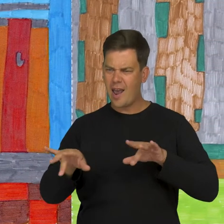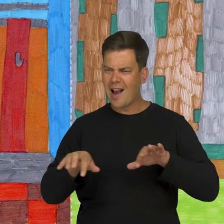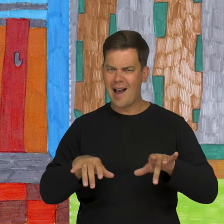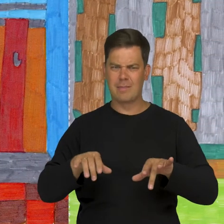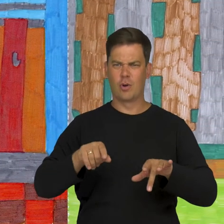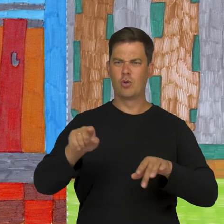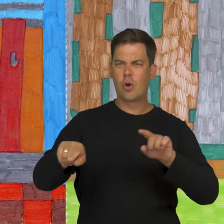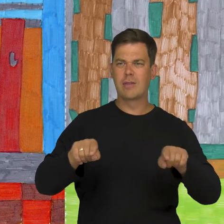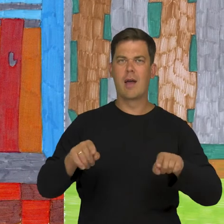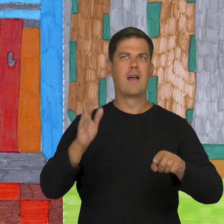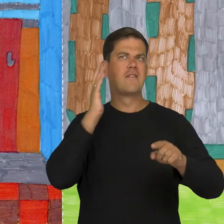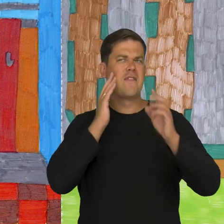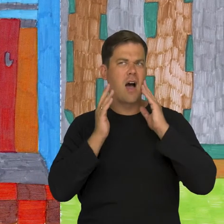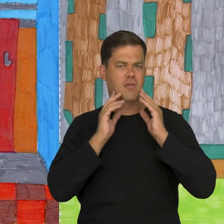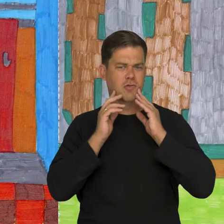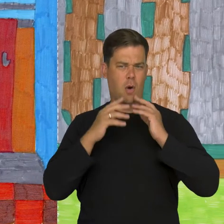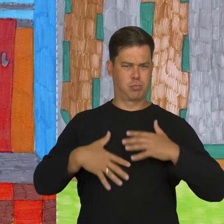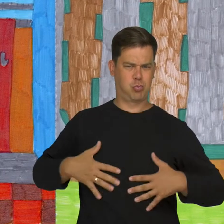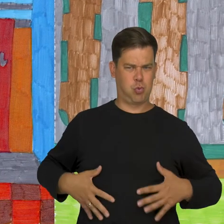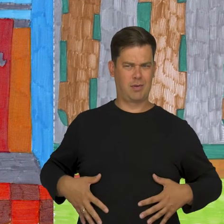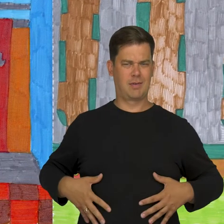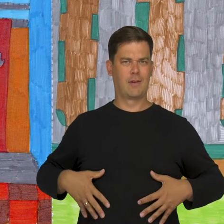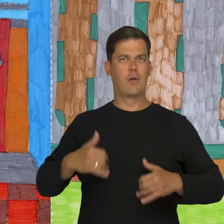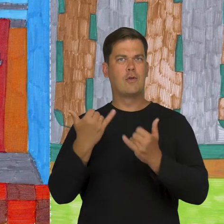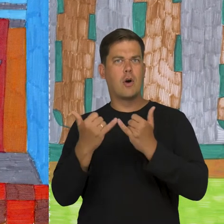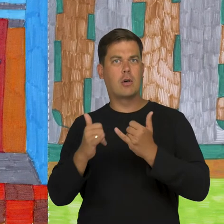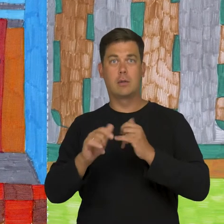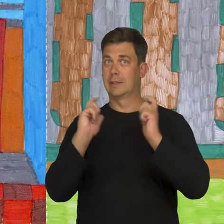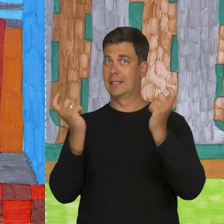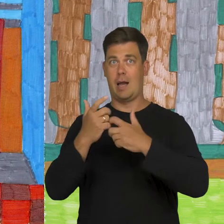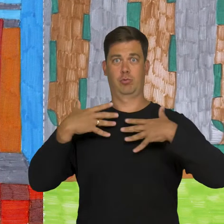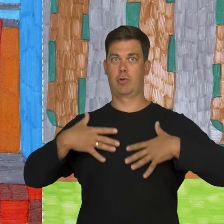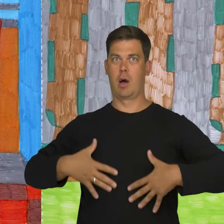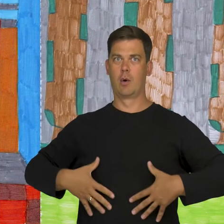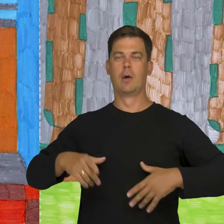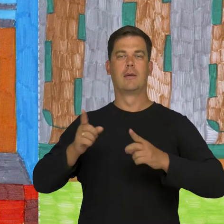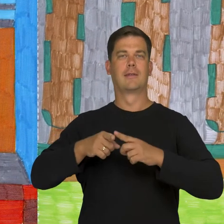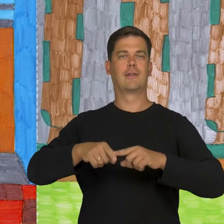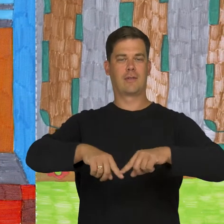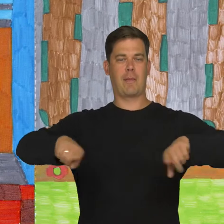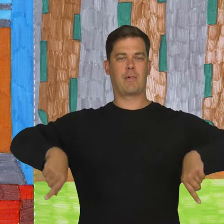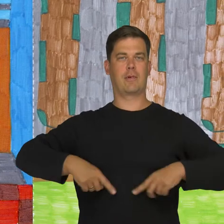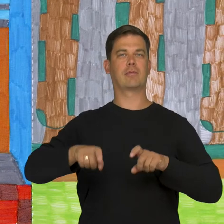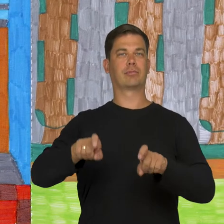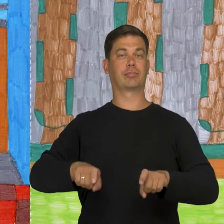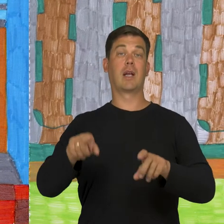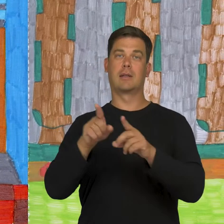There were hand movements with face touching and abdomen exercises and legs and the whole body, on a chair